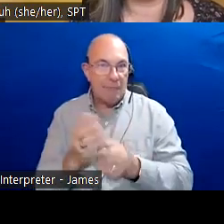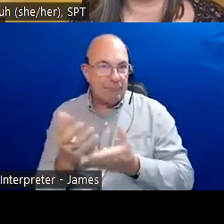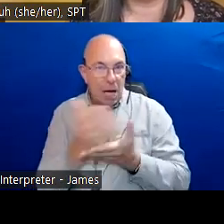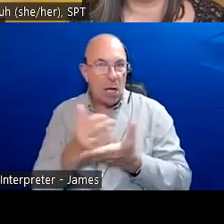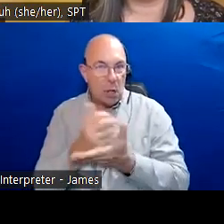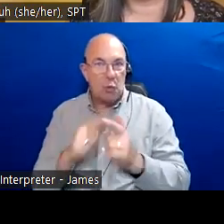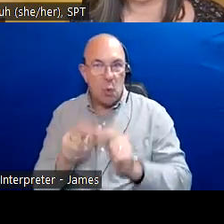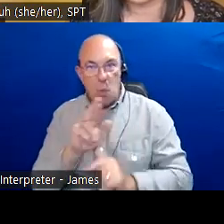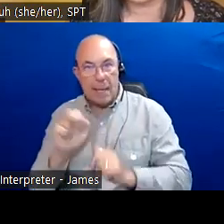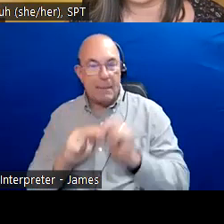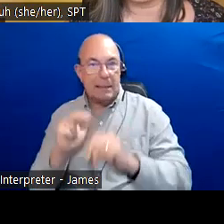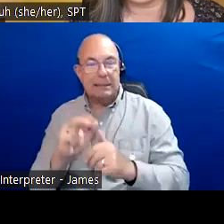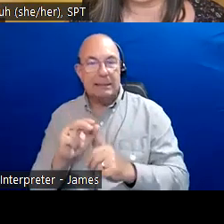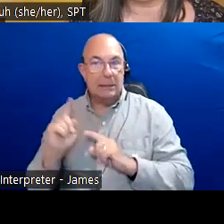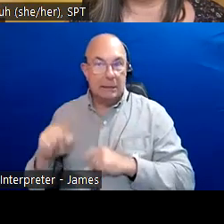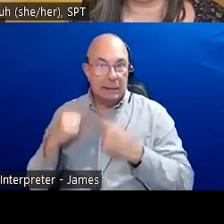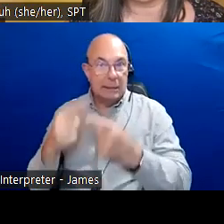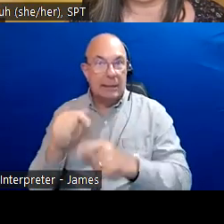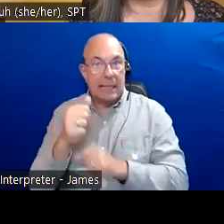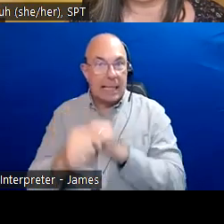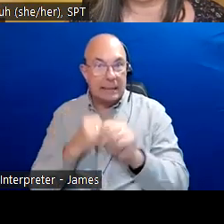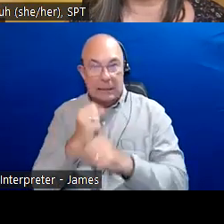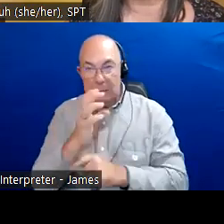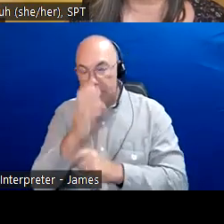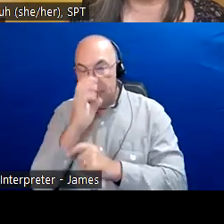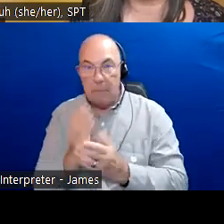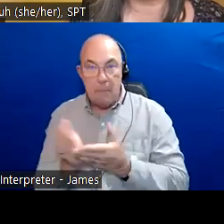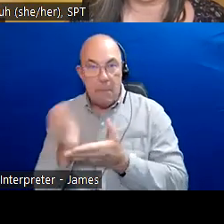across the geography of Toronto, also known as Tkaranto.